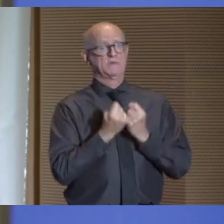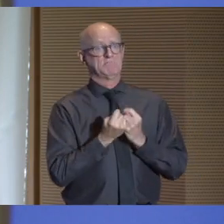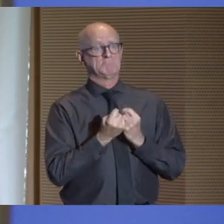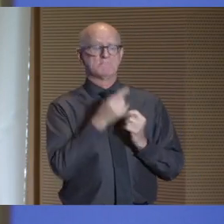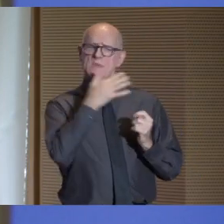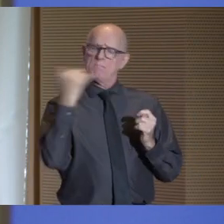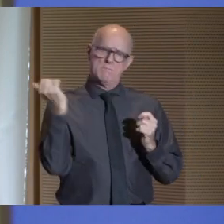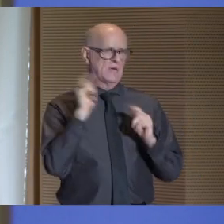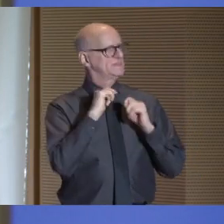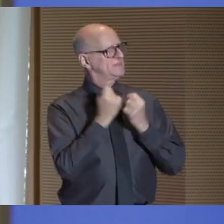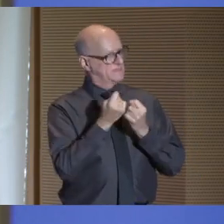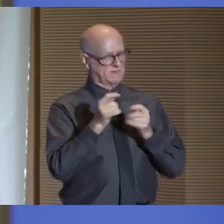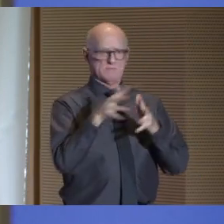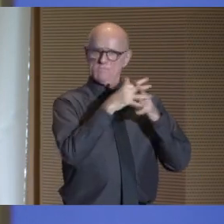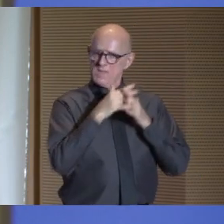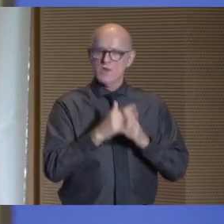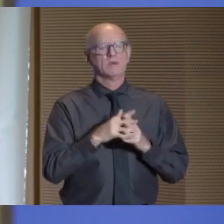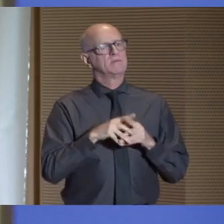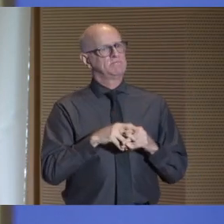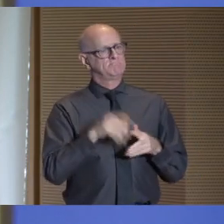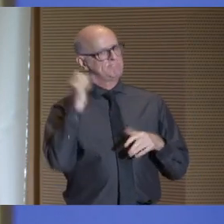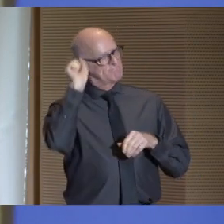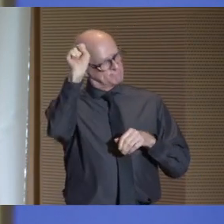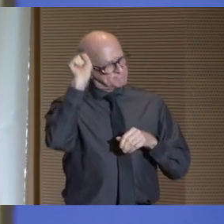the best team in the nation. Go CUNY.